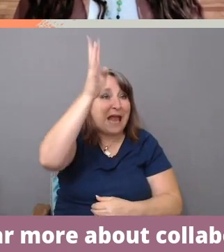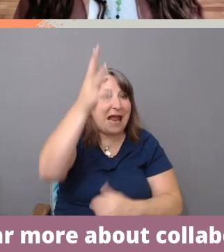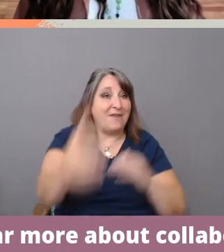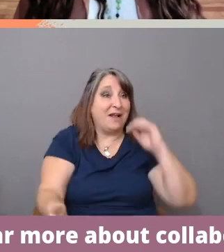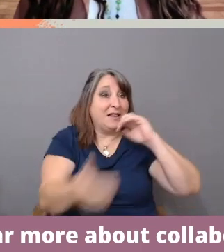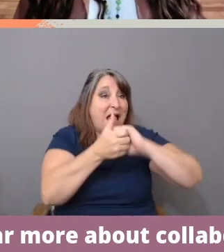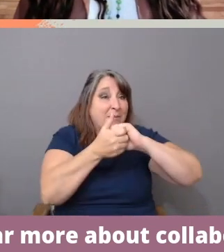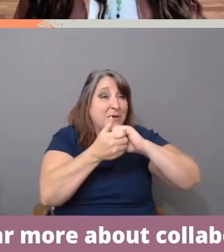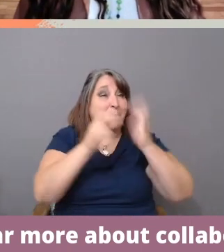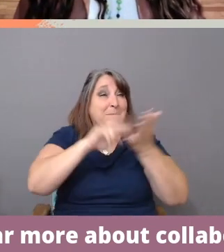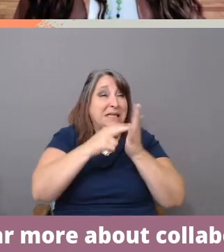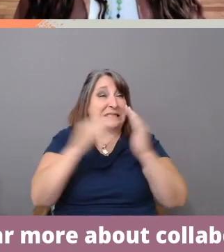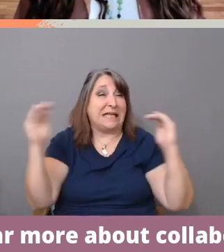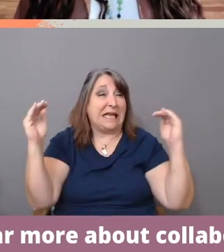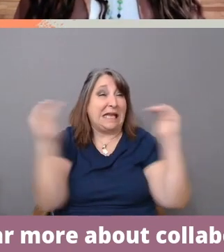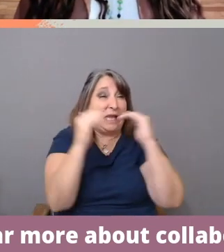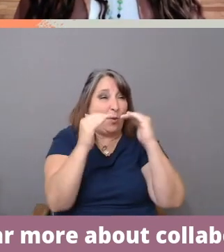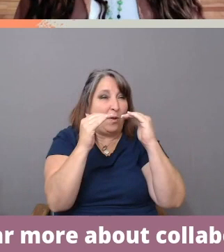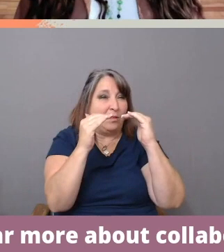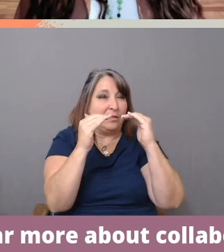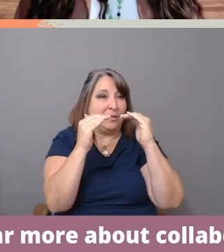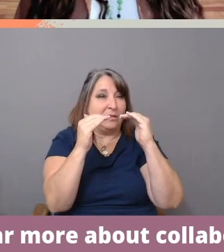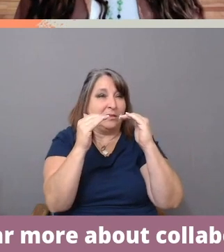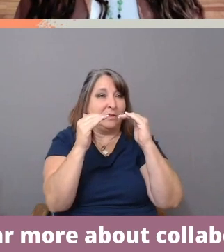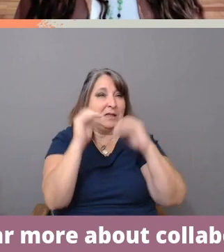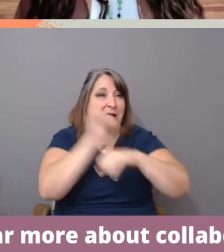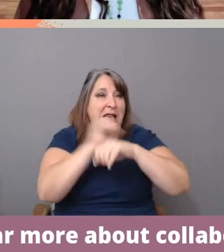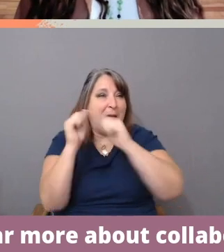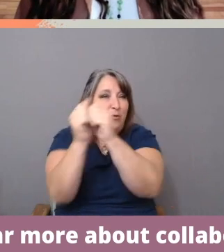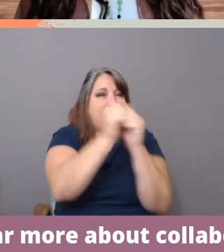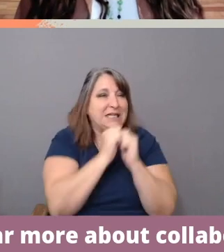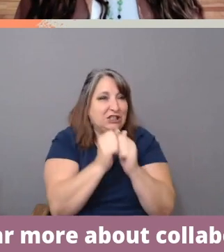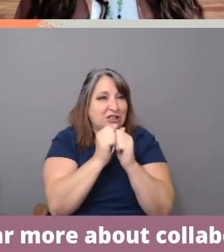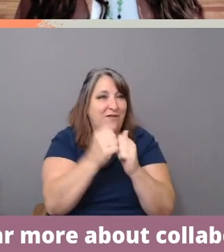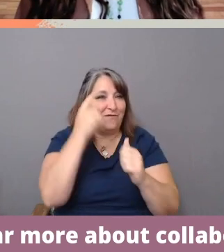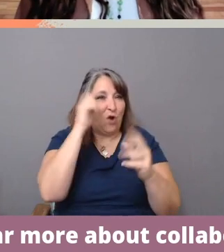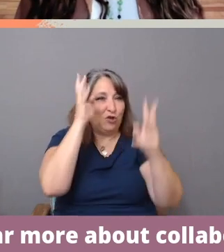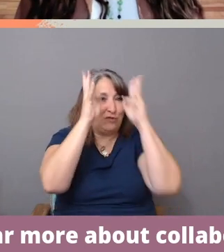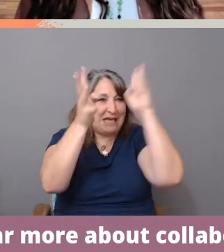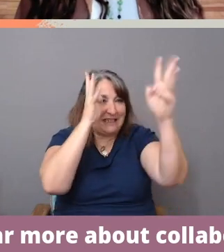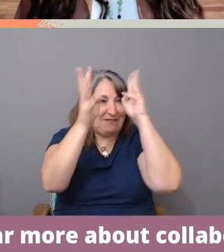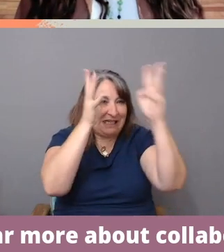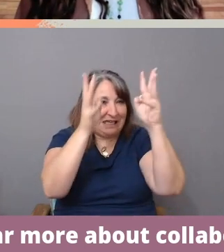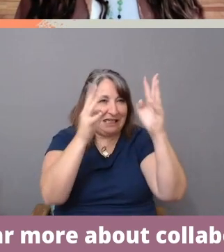equal collaboration in terms of creativity